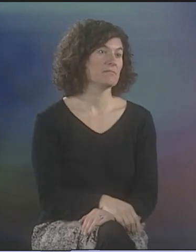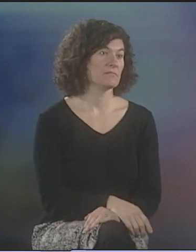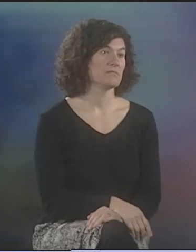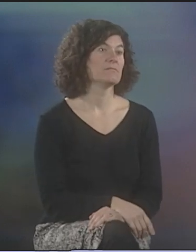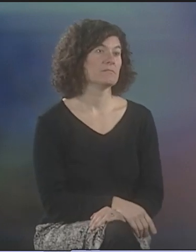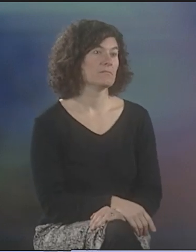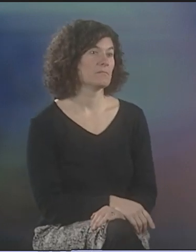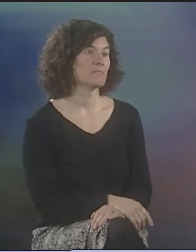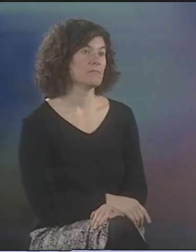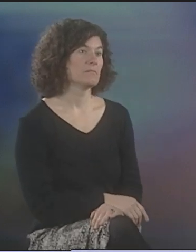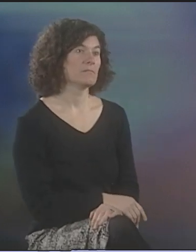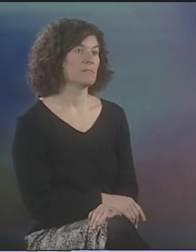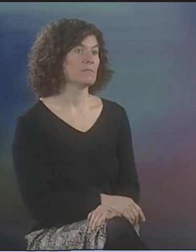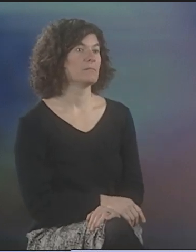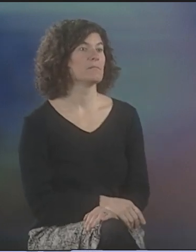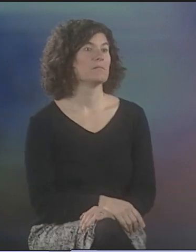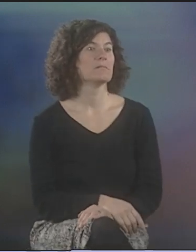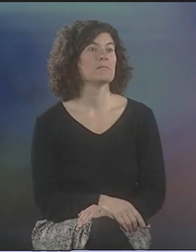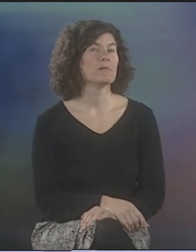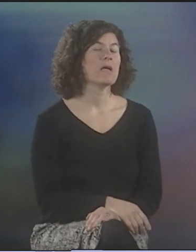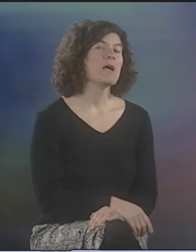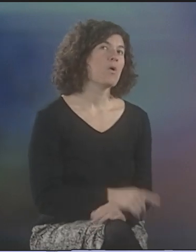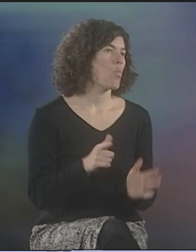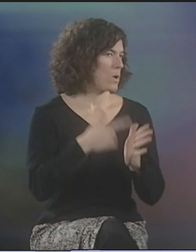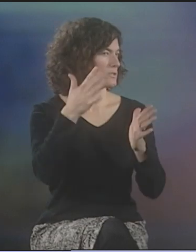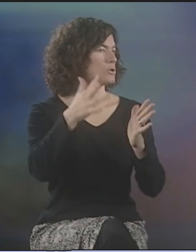AND '89. SO, I GUESS SHE MOVED IN '89, ALSO.